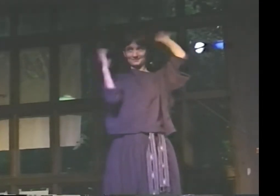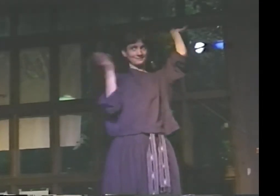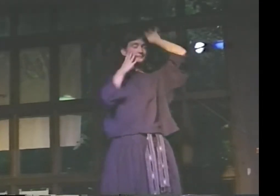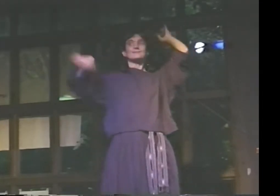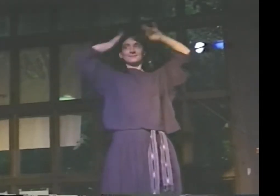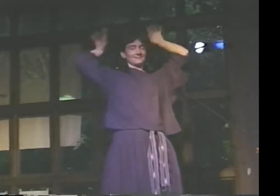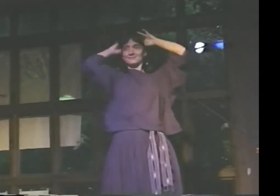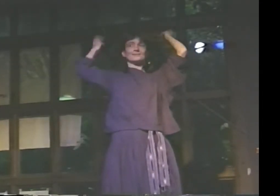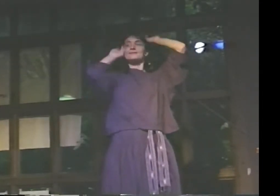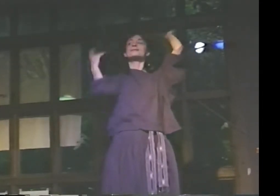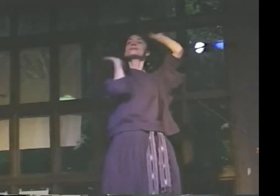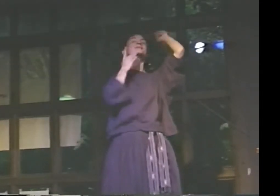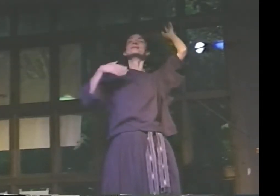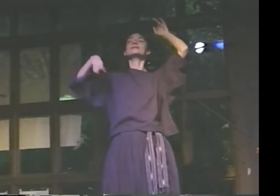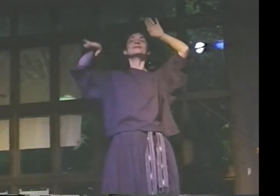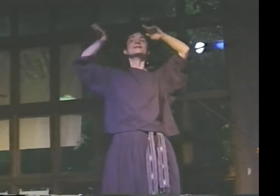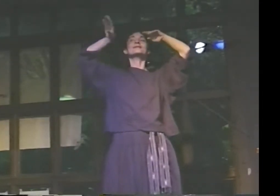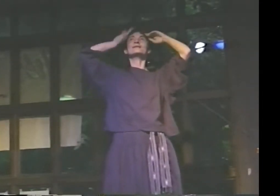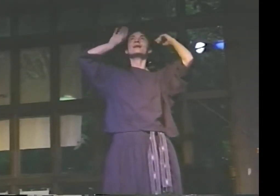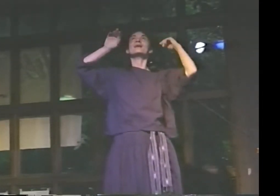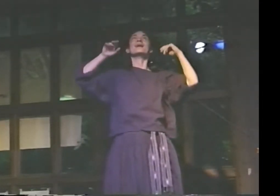ABOUT HER FACE IN THE WIND...